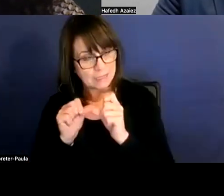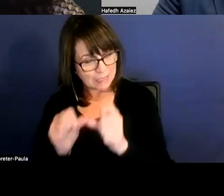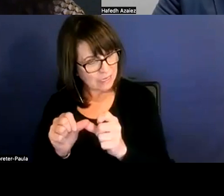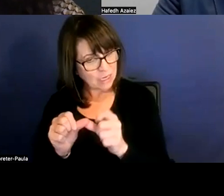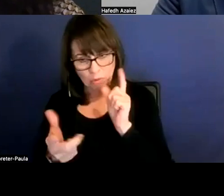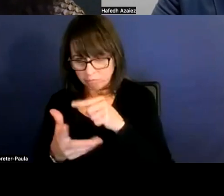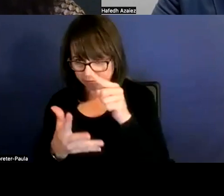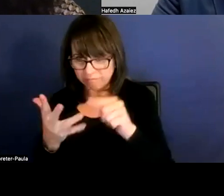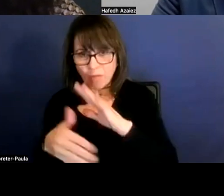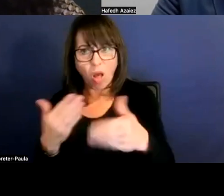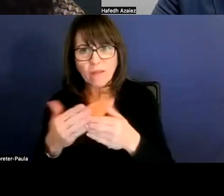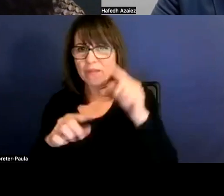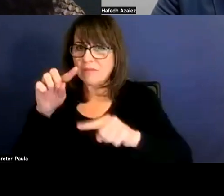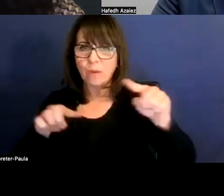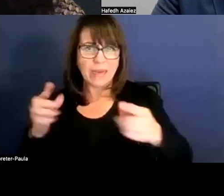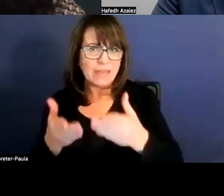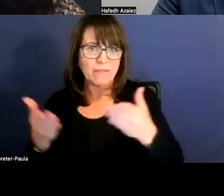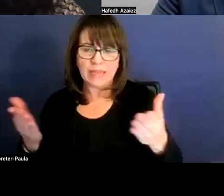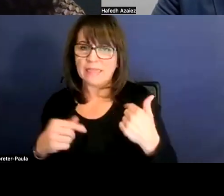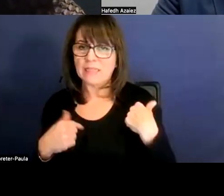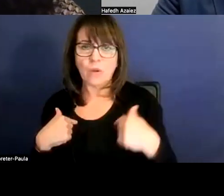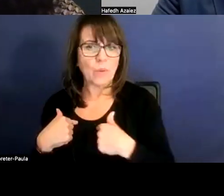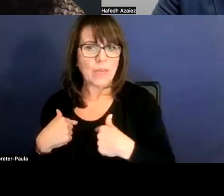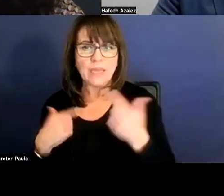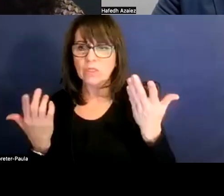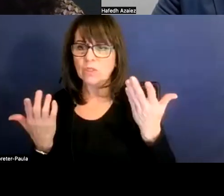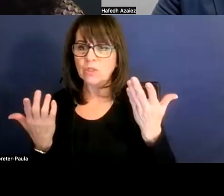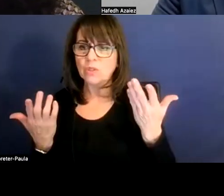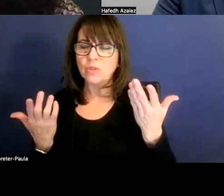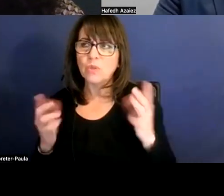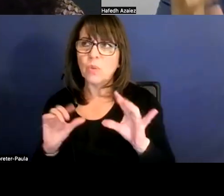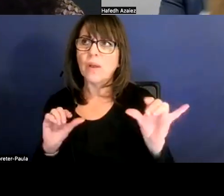So we don't wanna interfere with those kind of things.